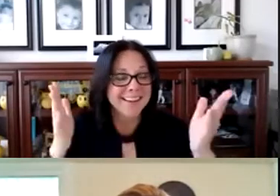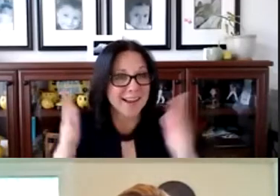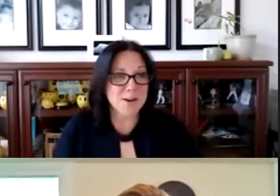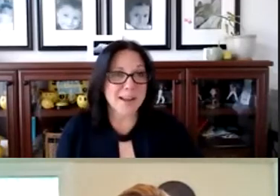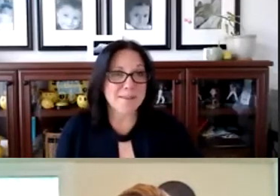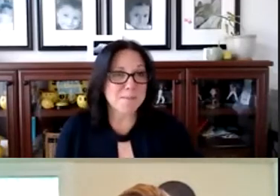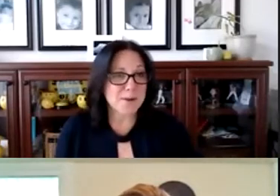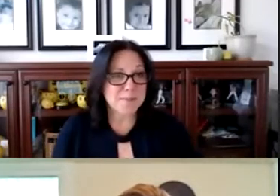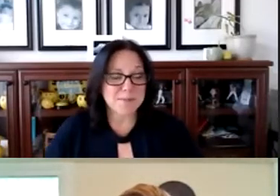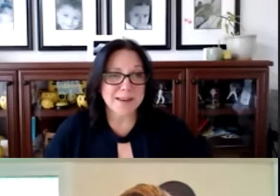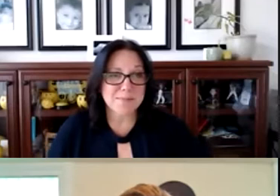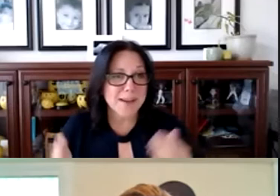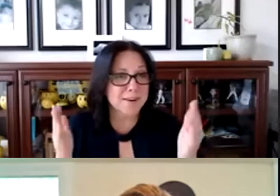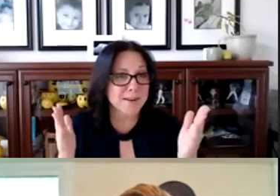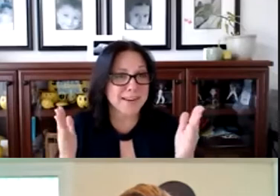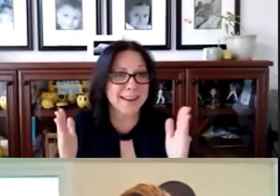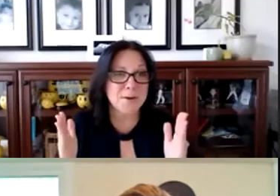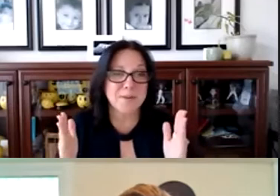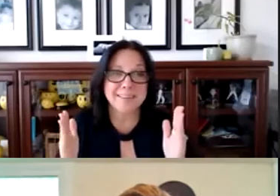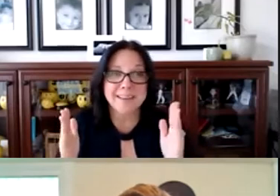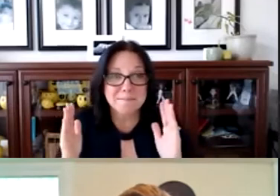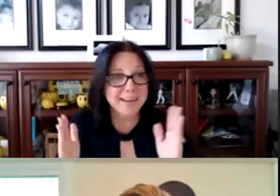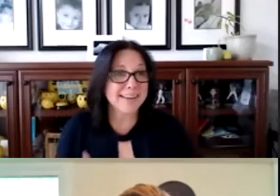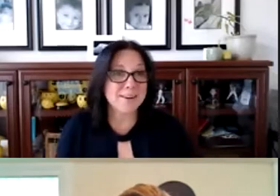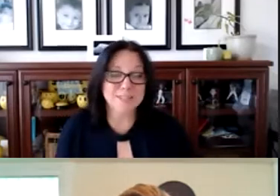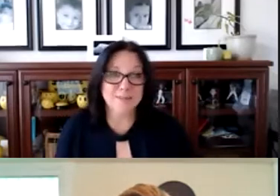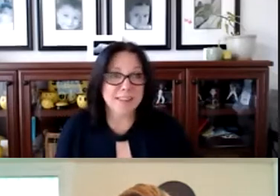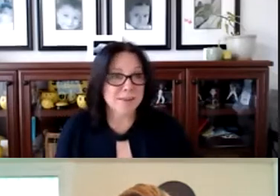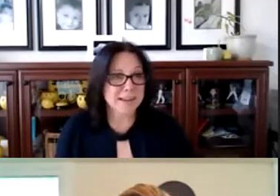I know I have an appointment with my provider right now, but my kiddo just finally went down